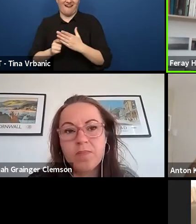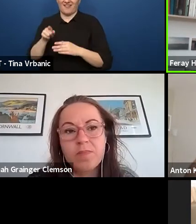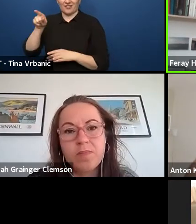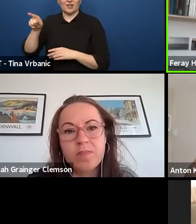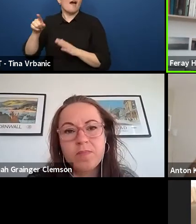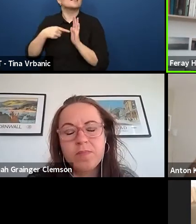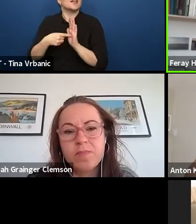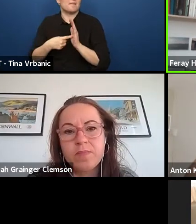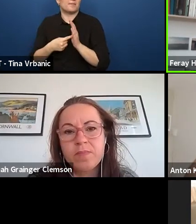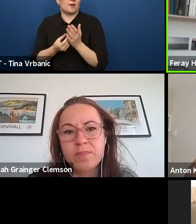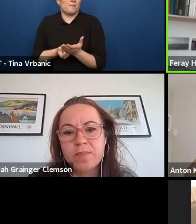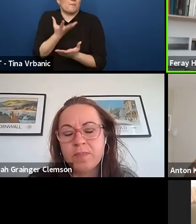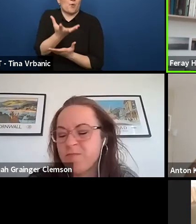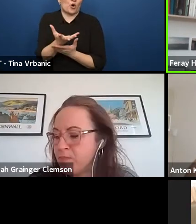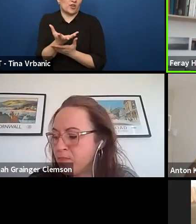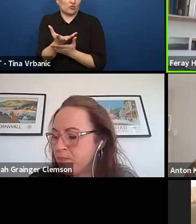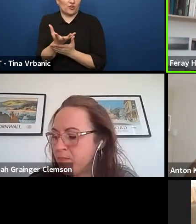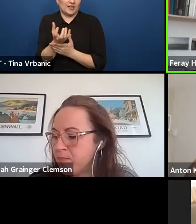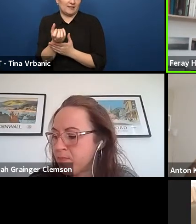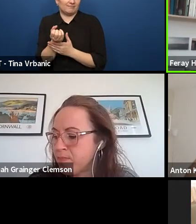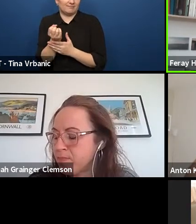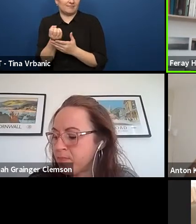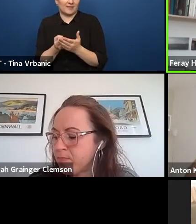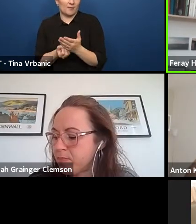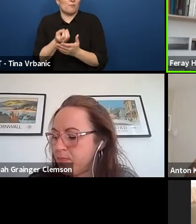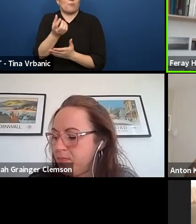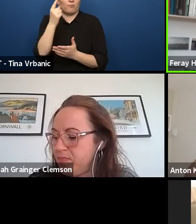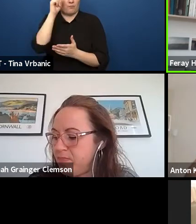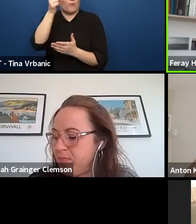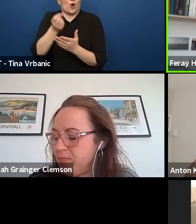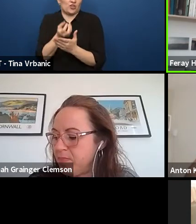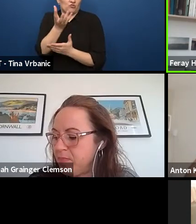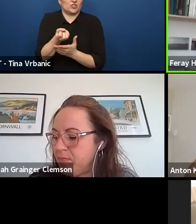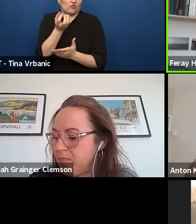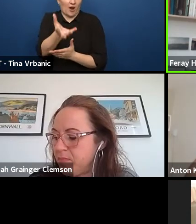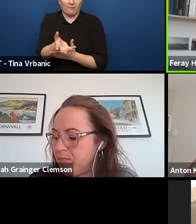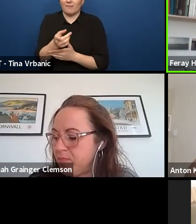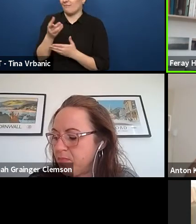and is a member of the Menique School theatre.